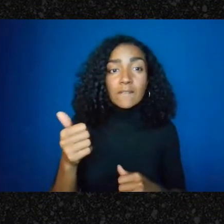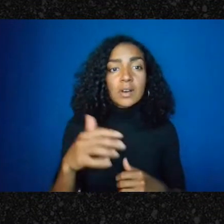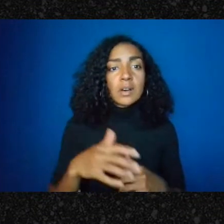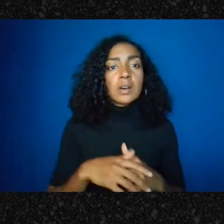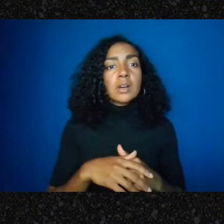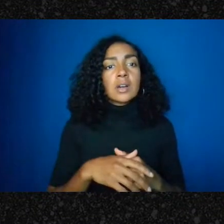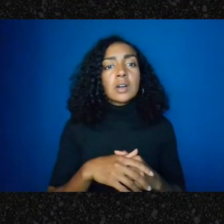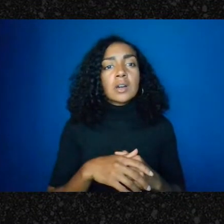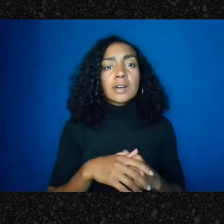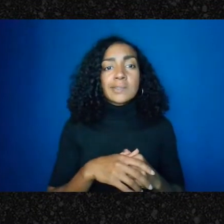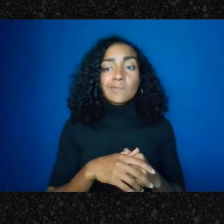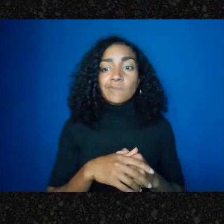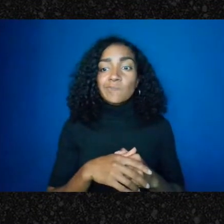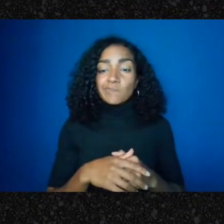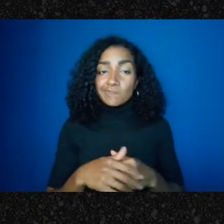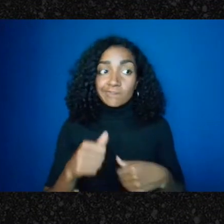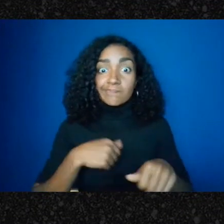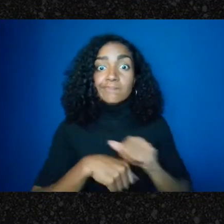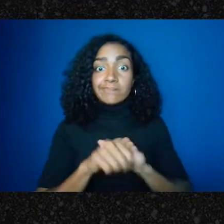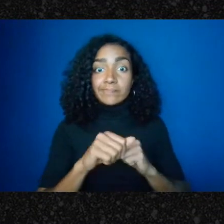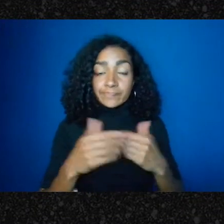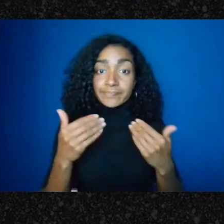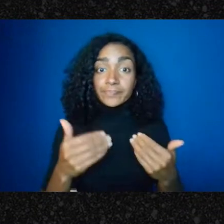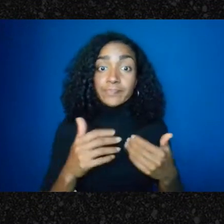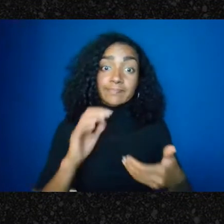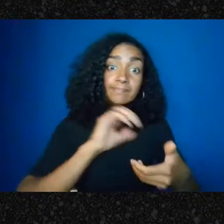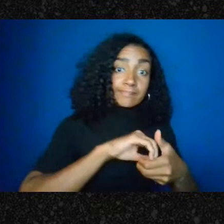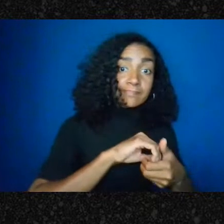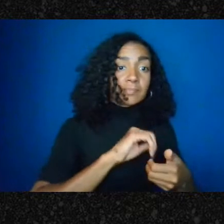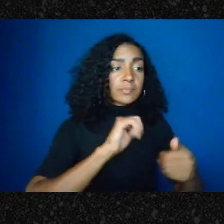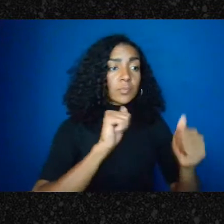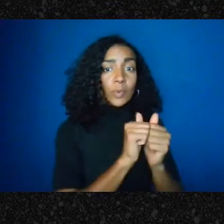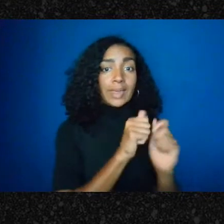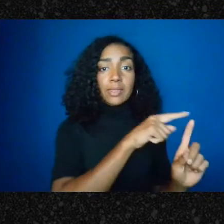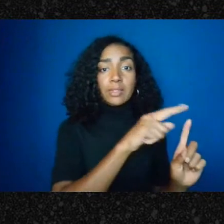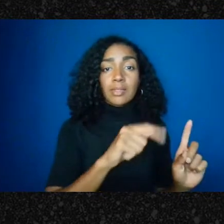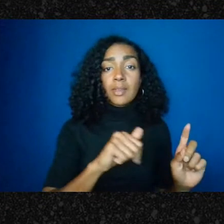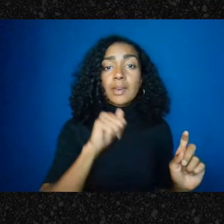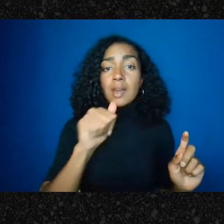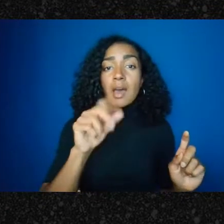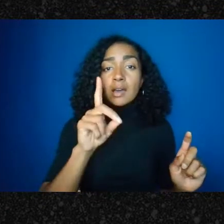with undocumented folks and working mostly exclusively with undocumented folks.